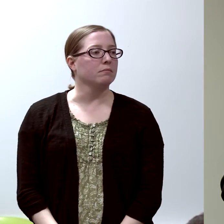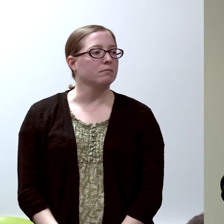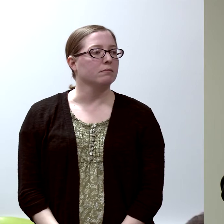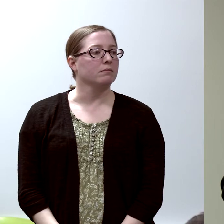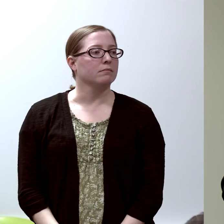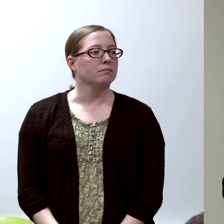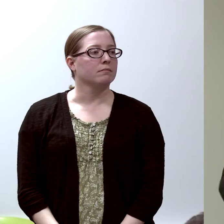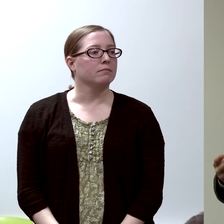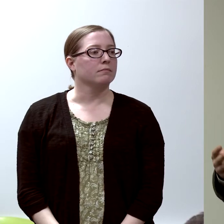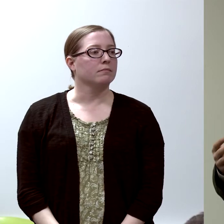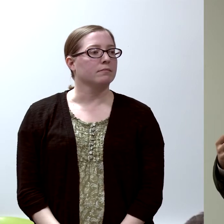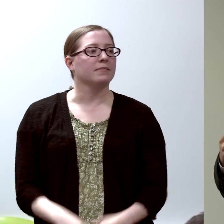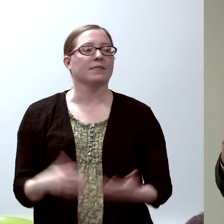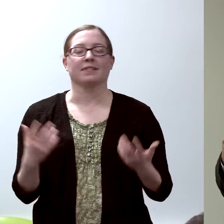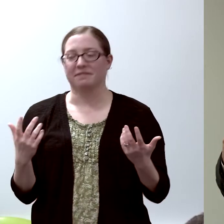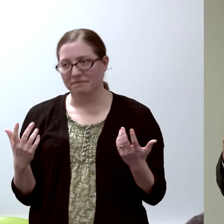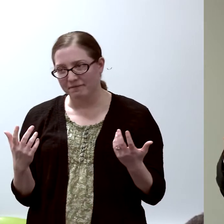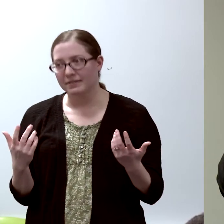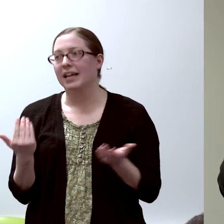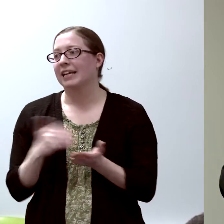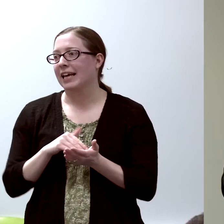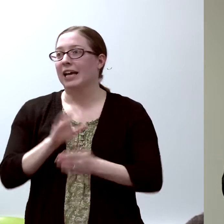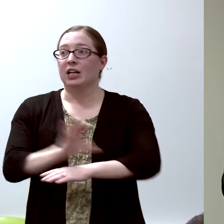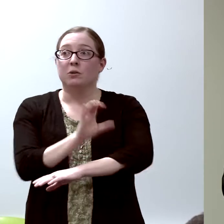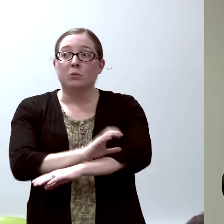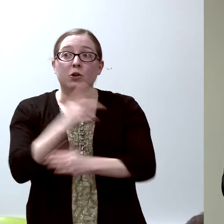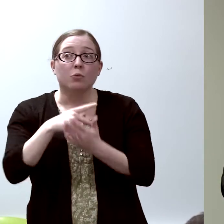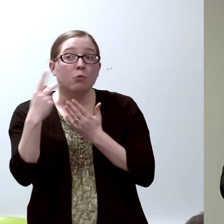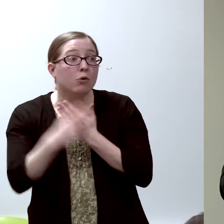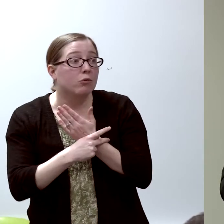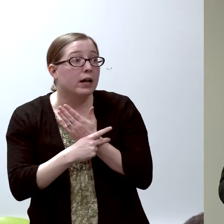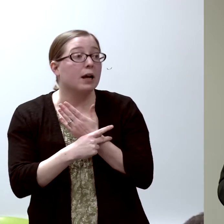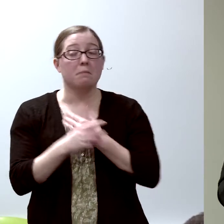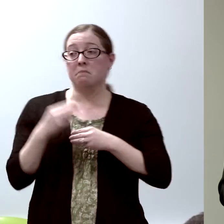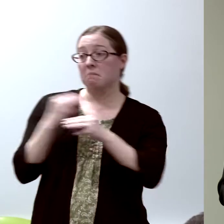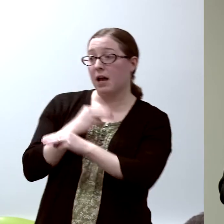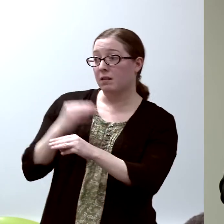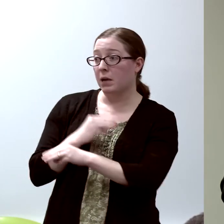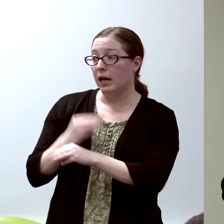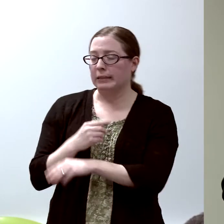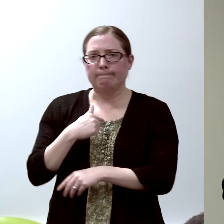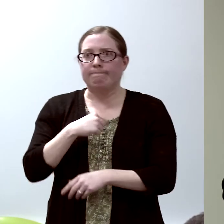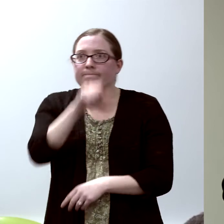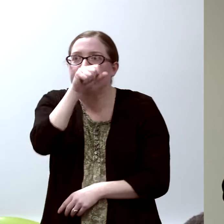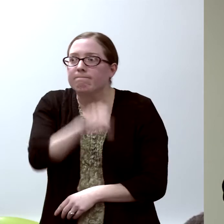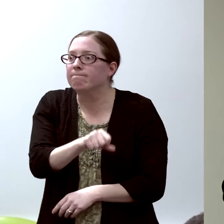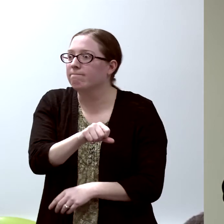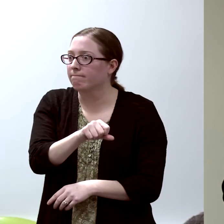but I had this love of computer programming and mathematics,